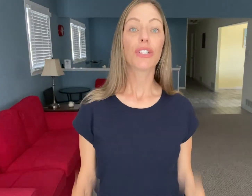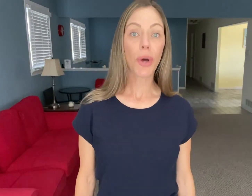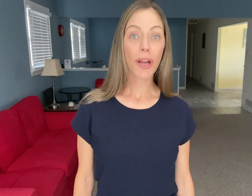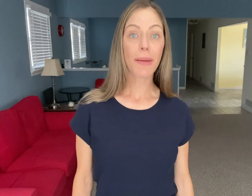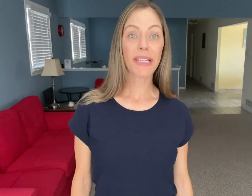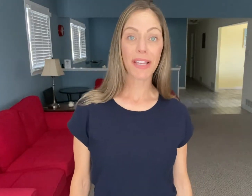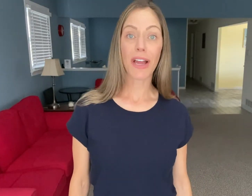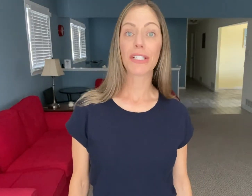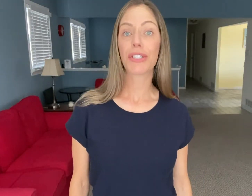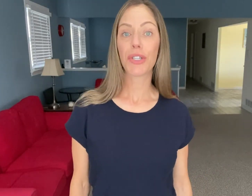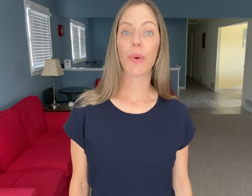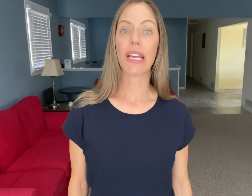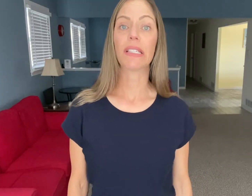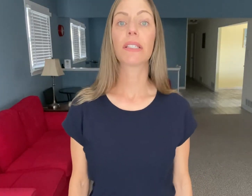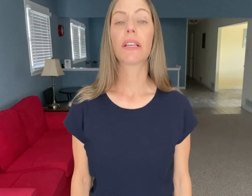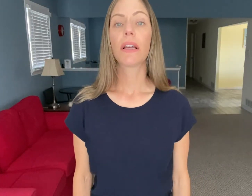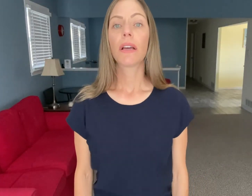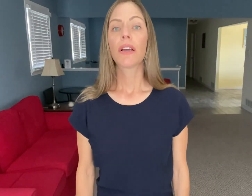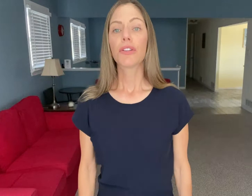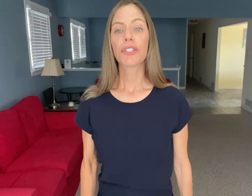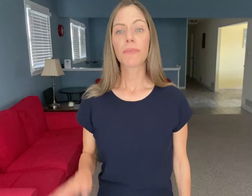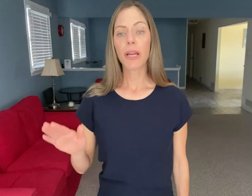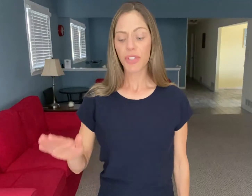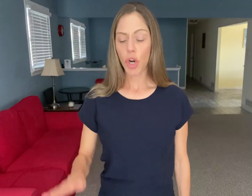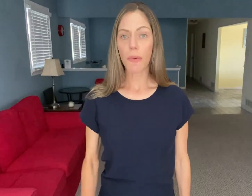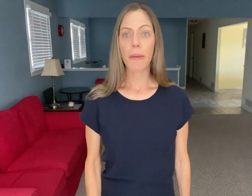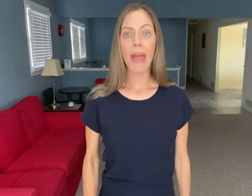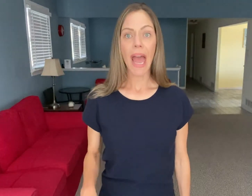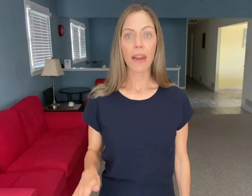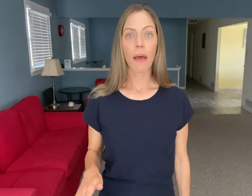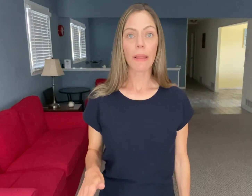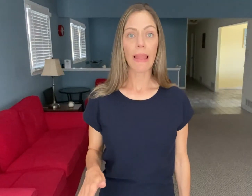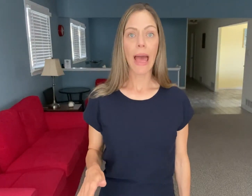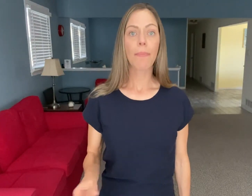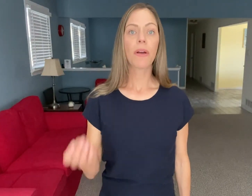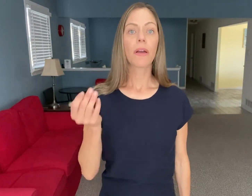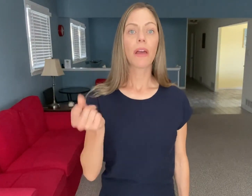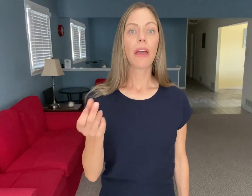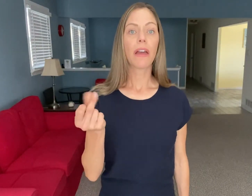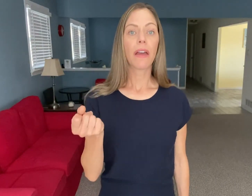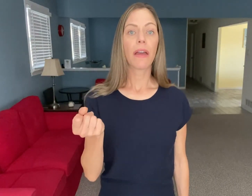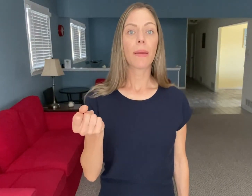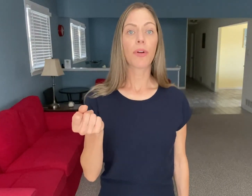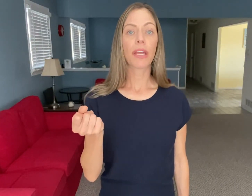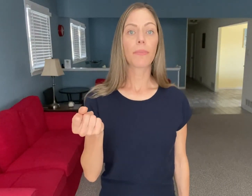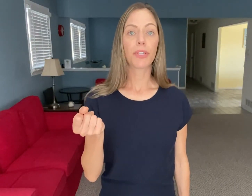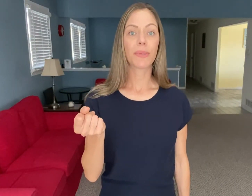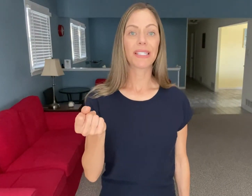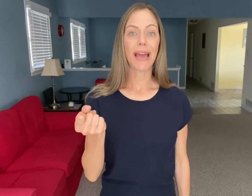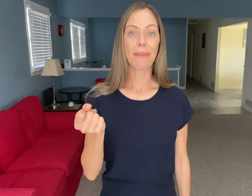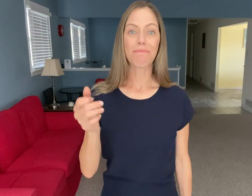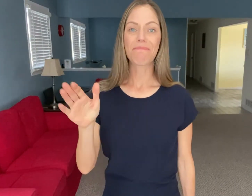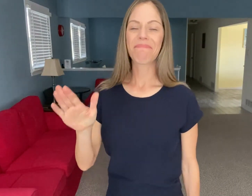DOG can be signed two ways. You'll sometimes start with a pat on the lap and then bring it up to a snap.